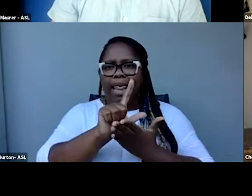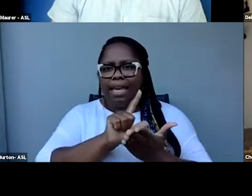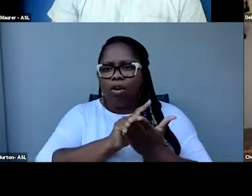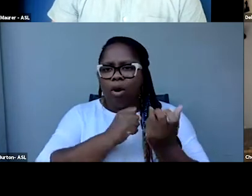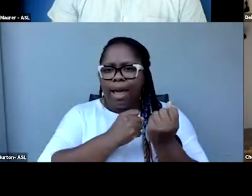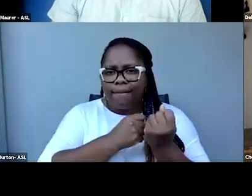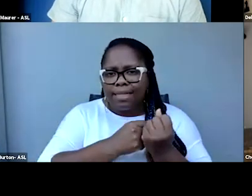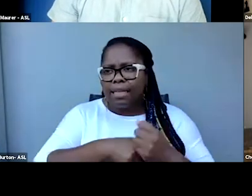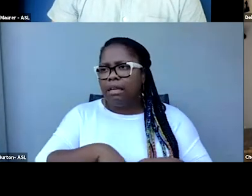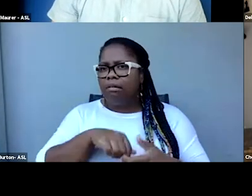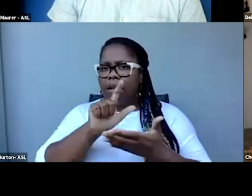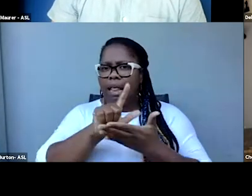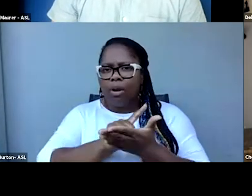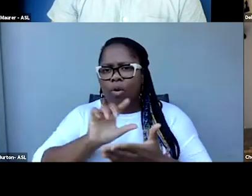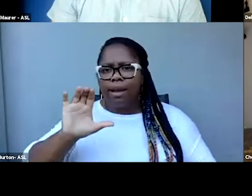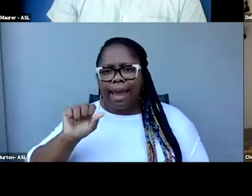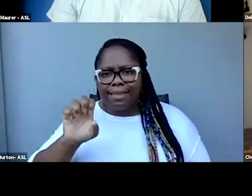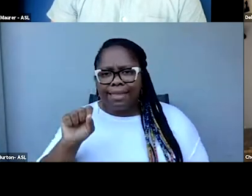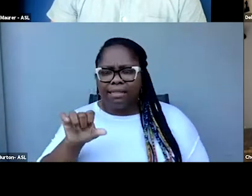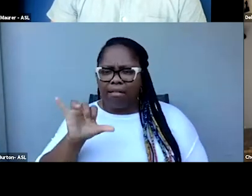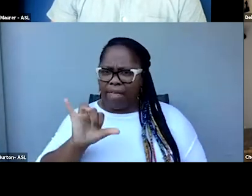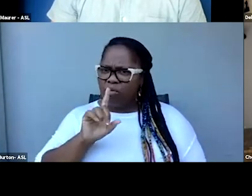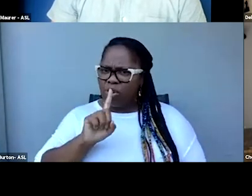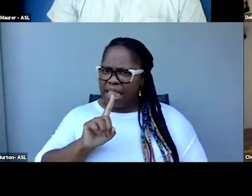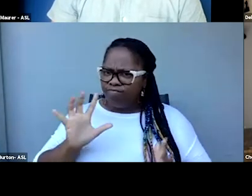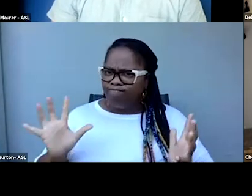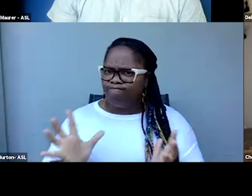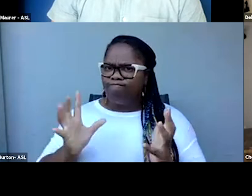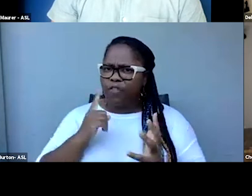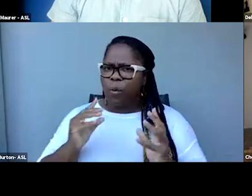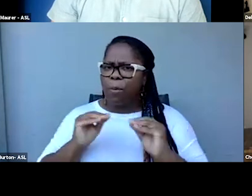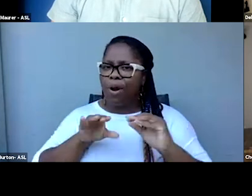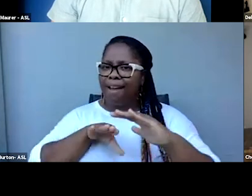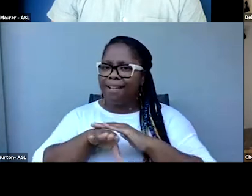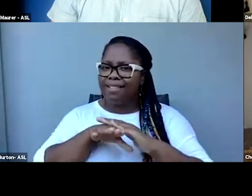legal cases pushing for greater access when it comes to captioning?